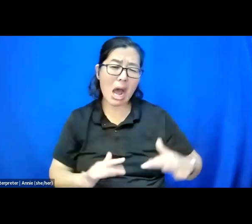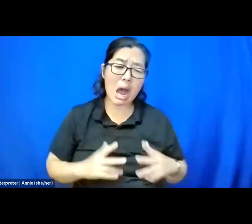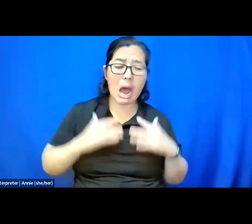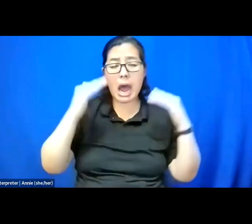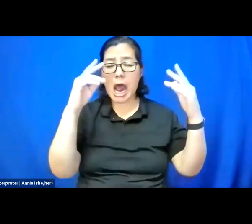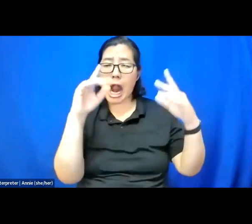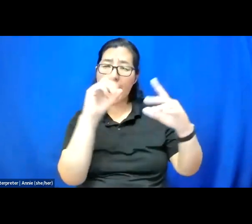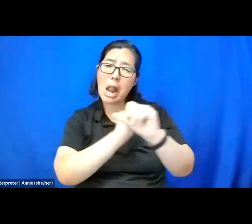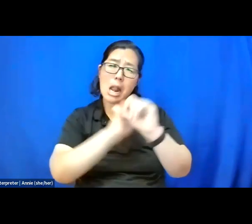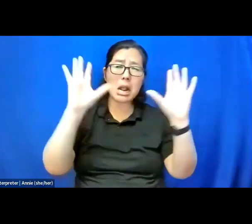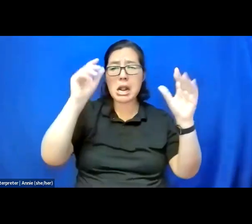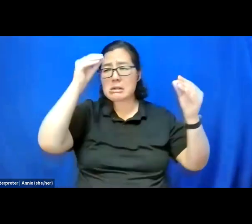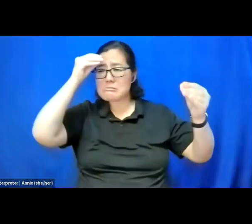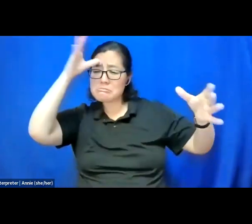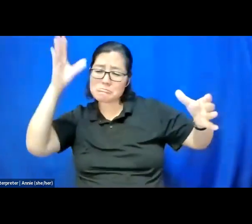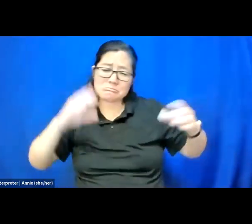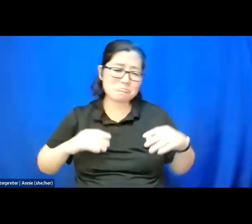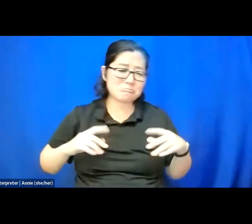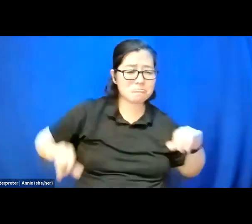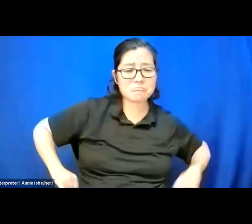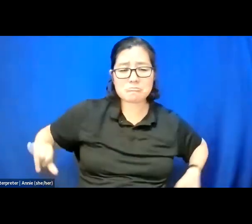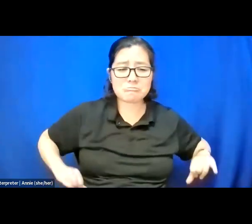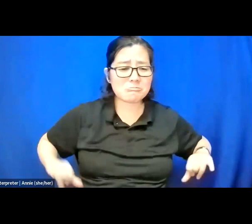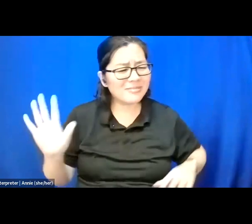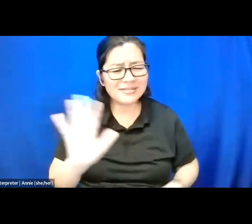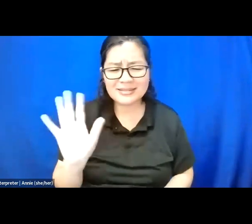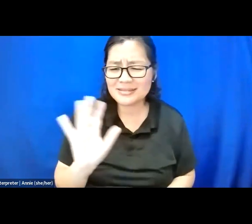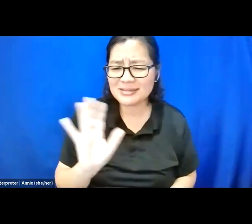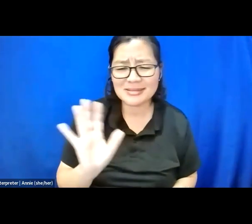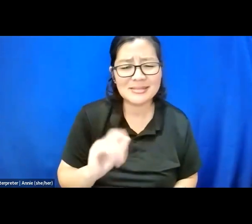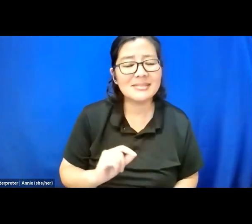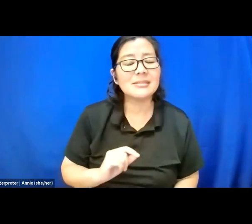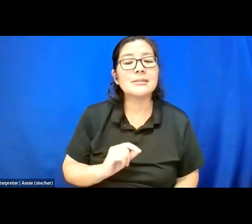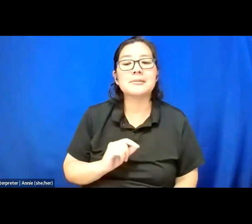I try not to do that because I hope that I impress upon to you that I learn